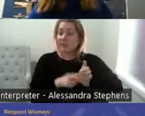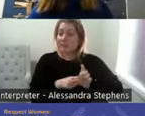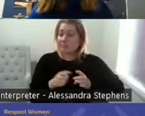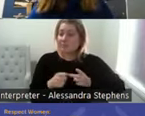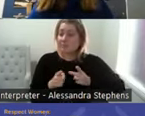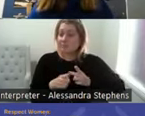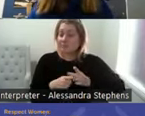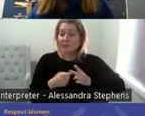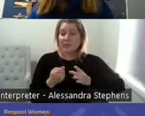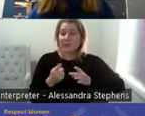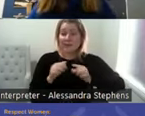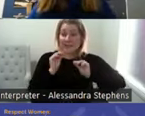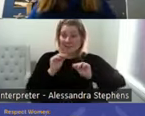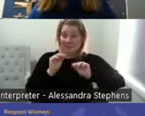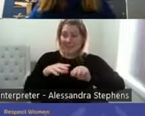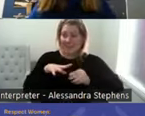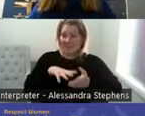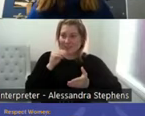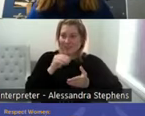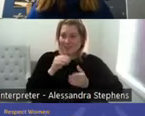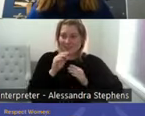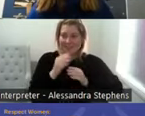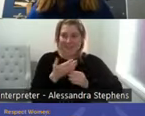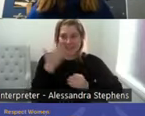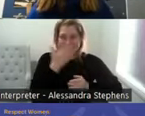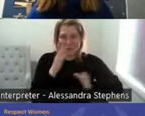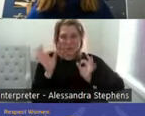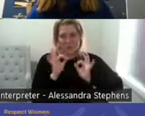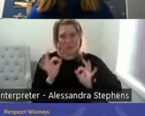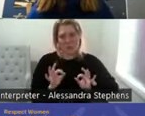professional universities, so that's a little bit my bent is how do we get this information.